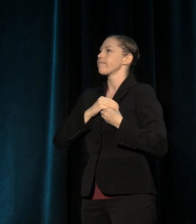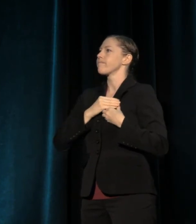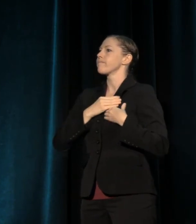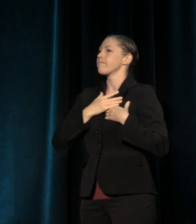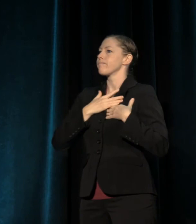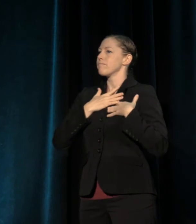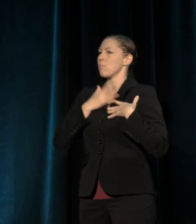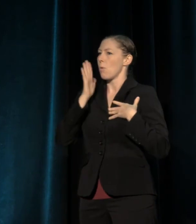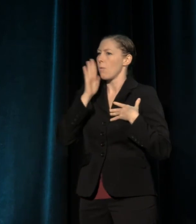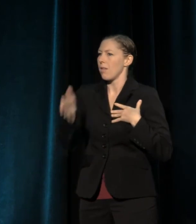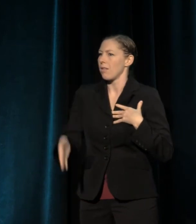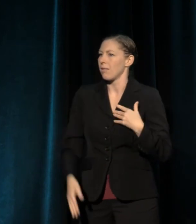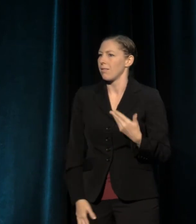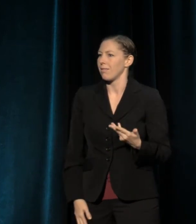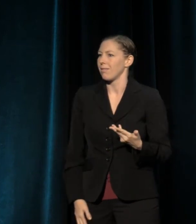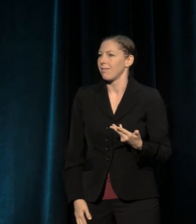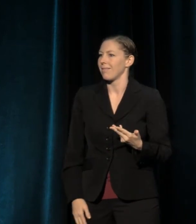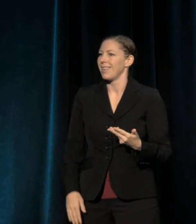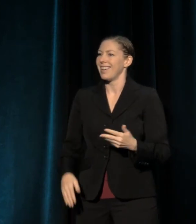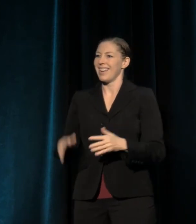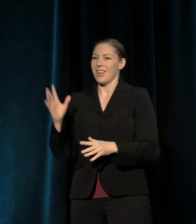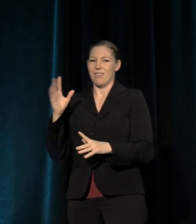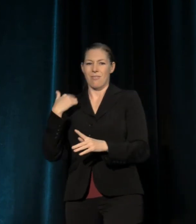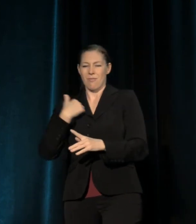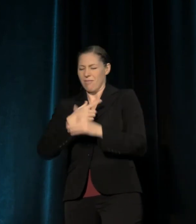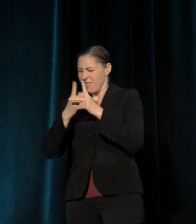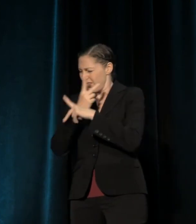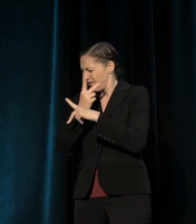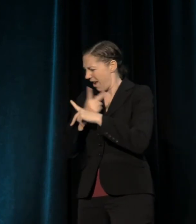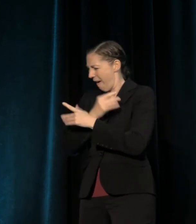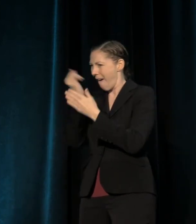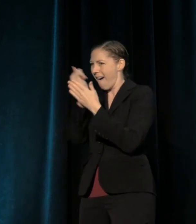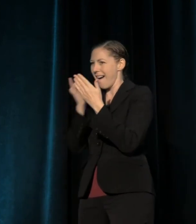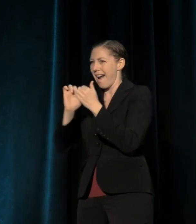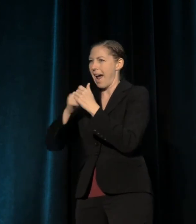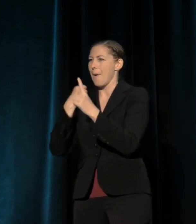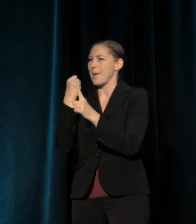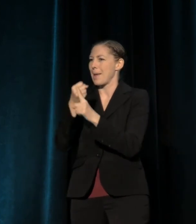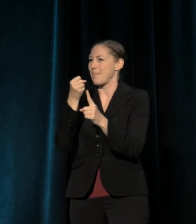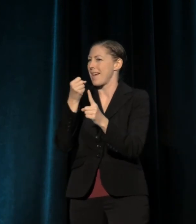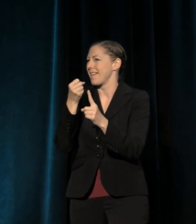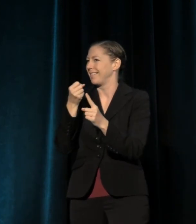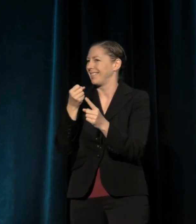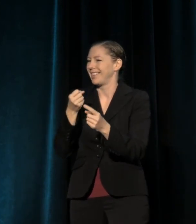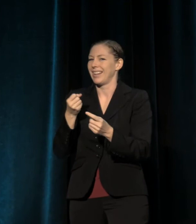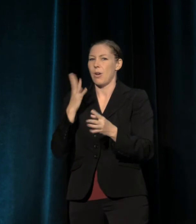And so no wonder its impact is so hard to measure. How do you fix a value in something whose exchange value